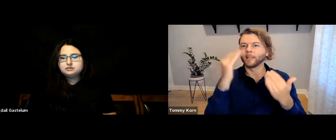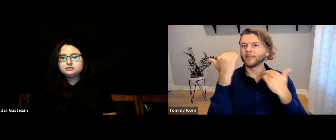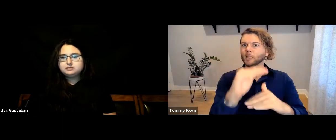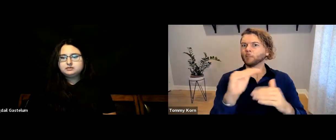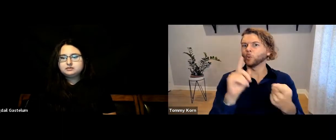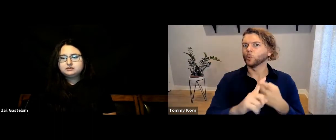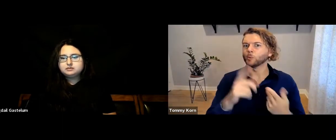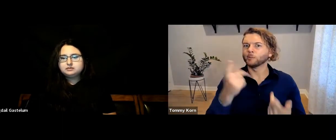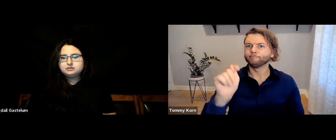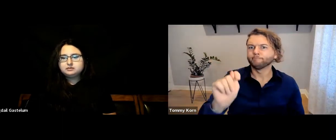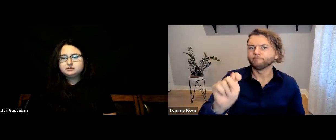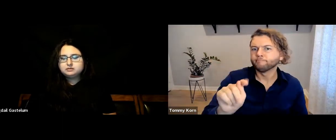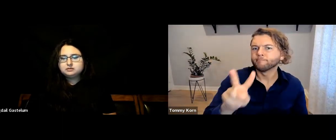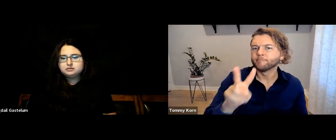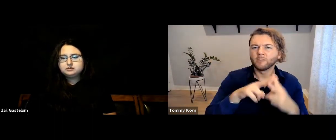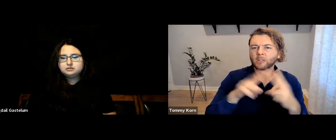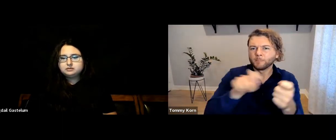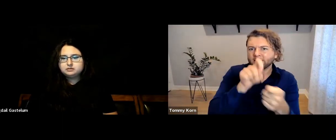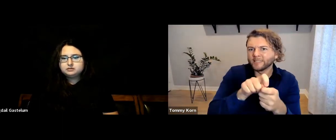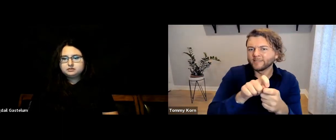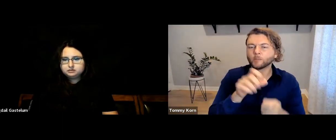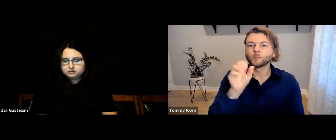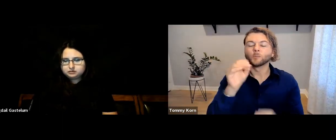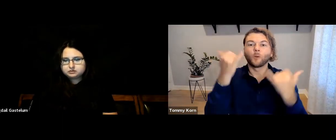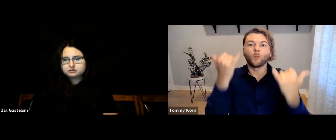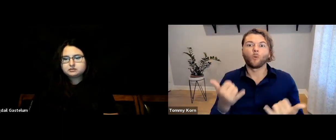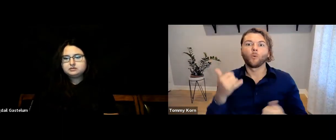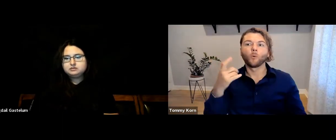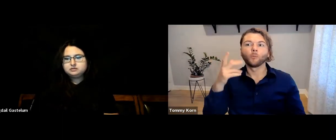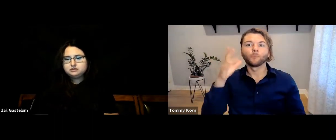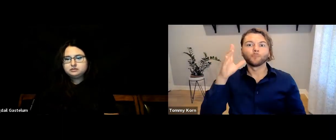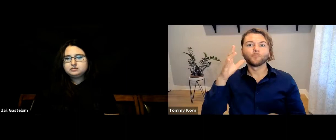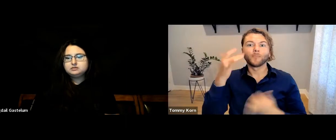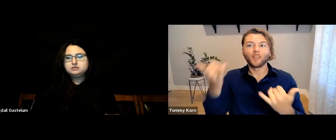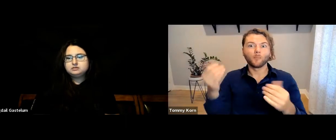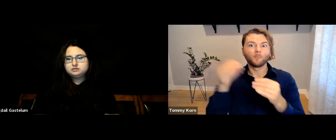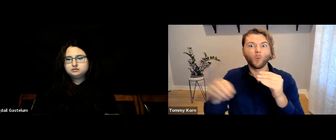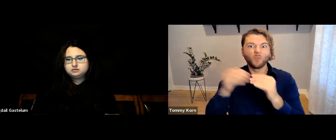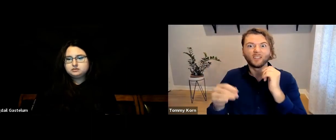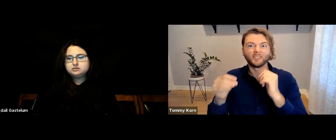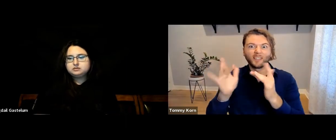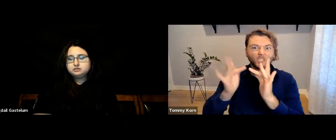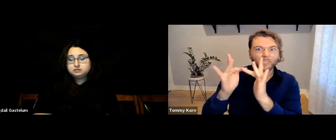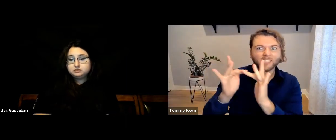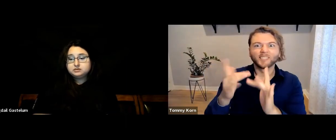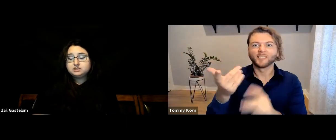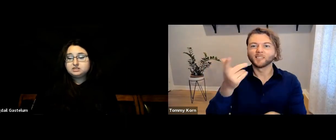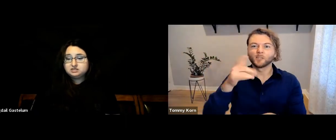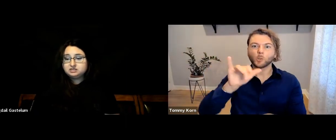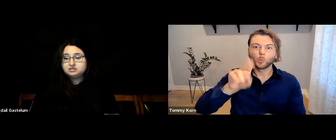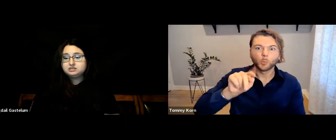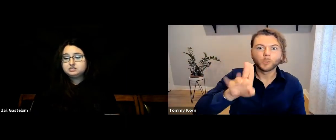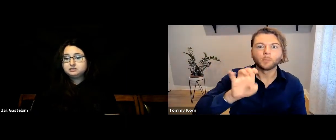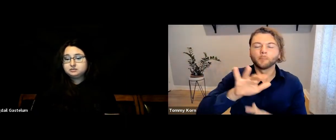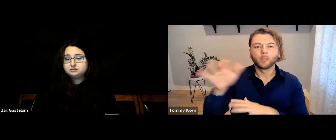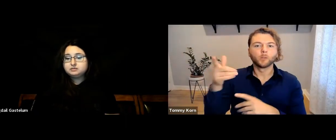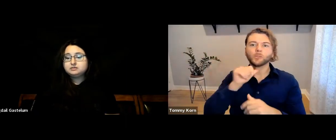its scope is limited, and only applied to television. As the internet grew and platforms like YouTube emerged,